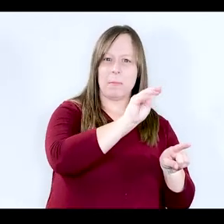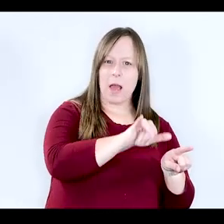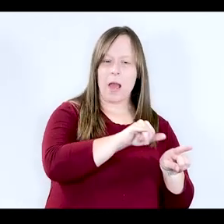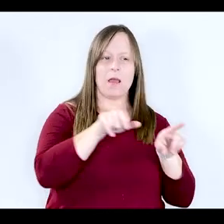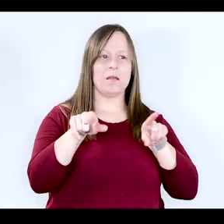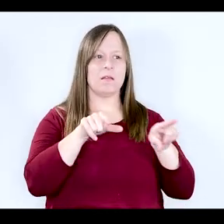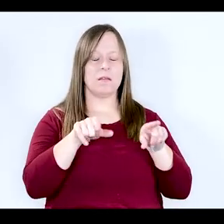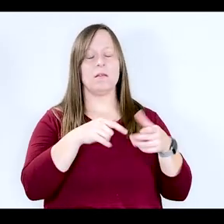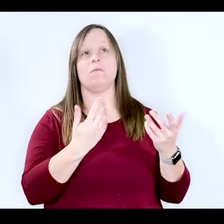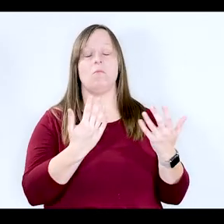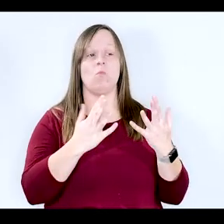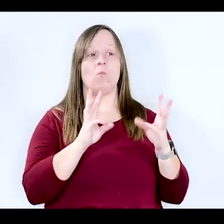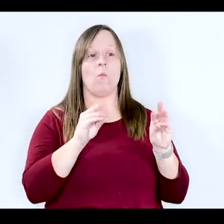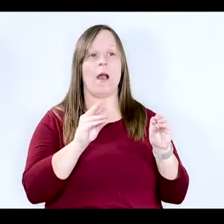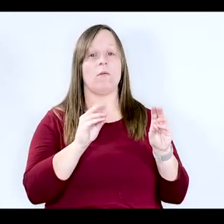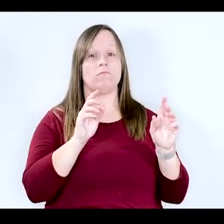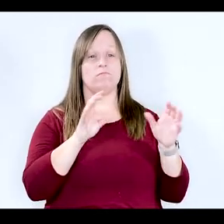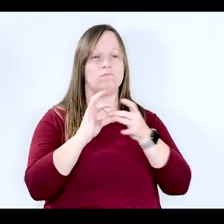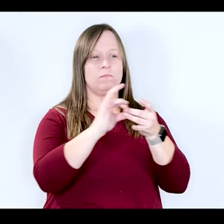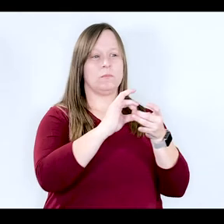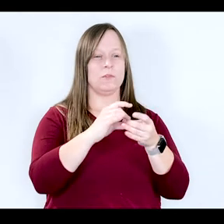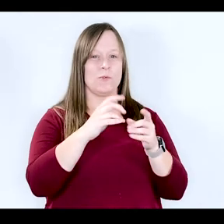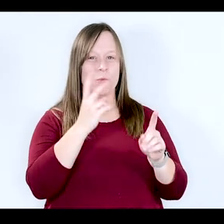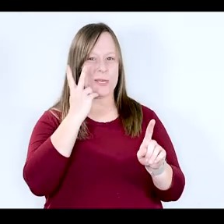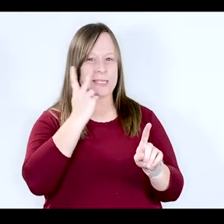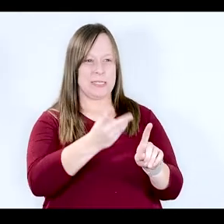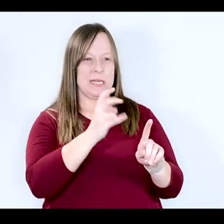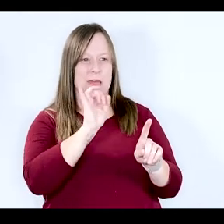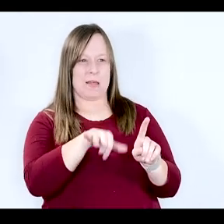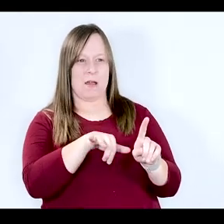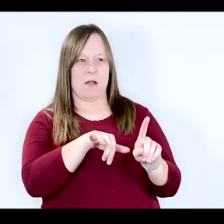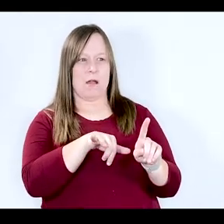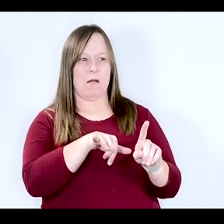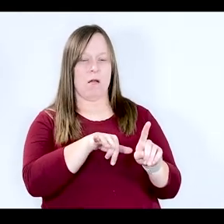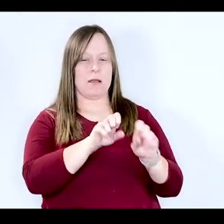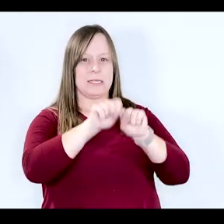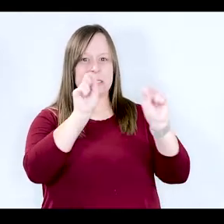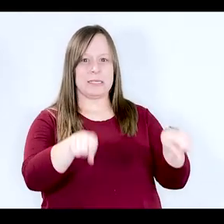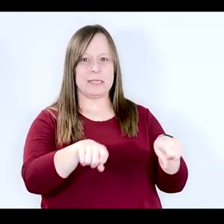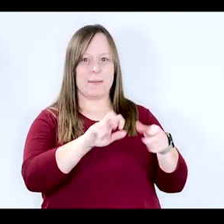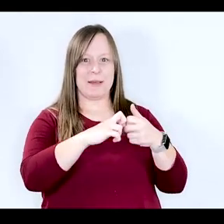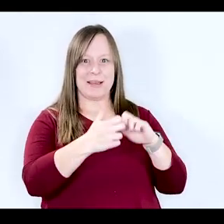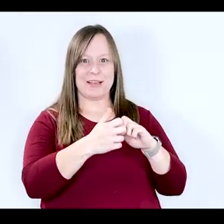because we have an eye toward looking at the systemic issues that are affecting